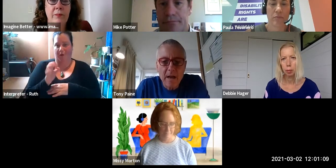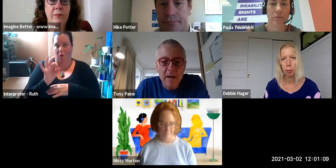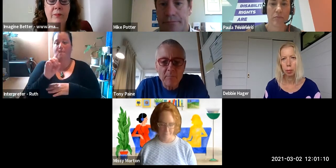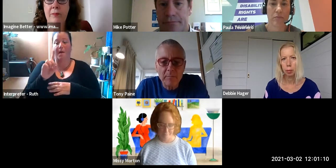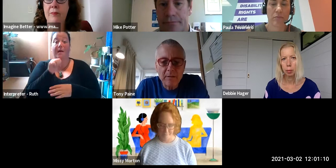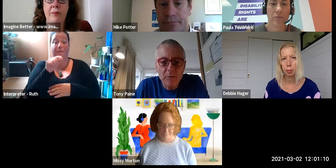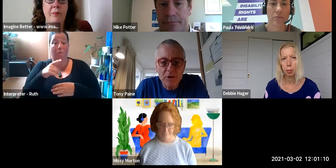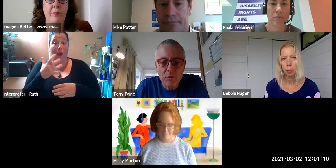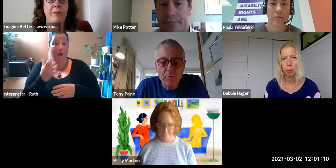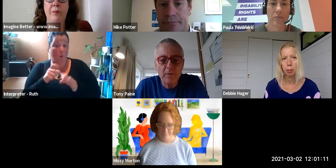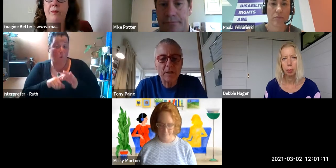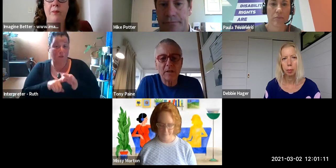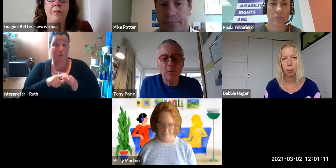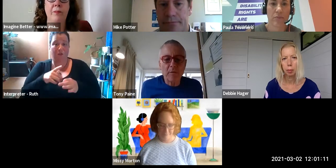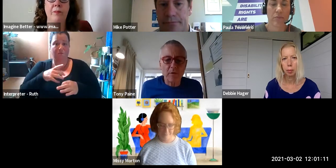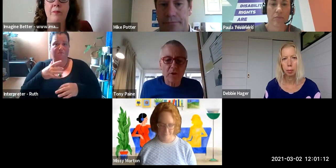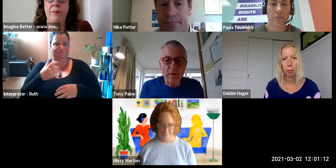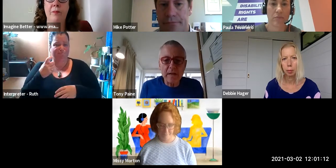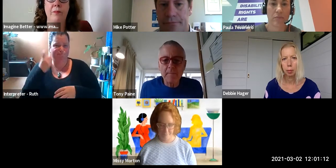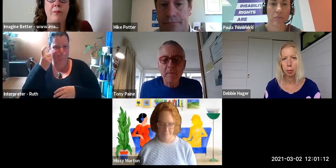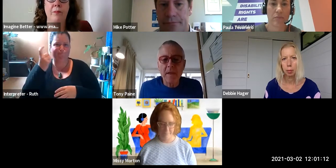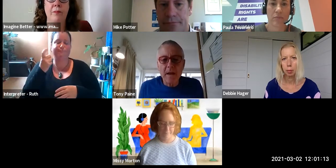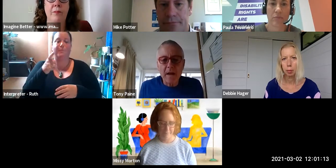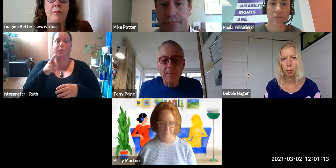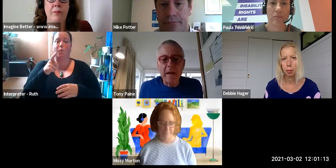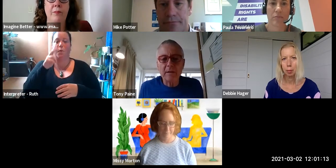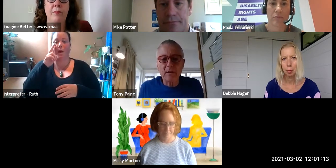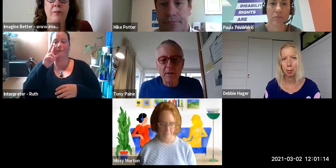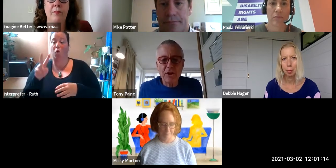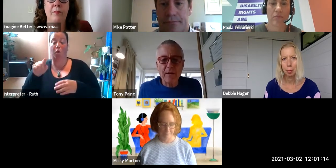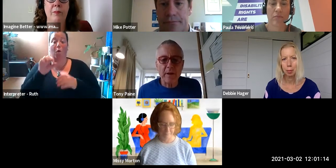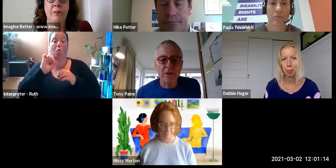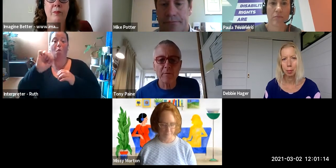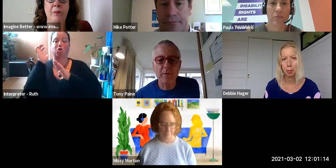the Q&A button which you'll find at the bottom of your screen. And, the chat function on